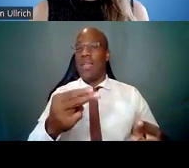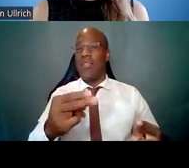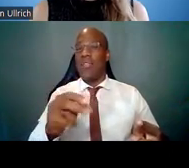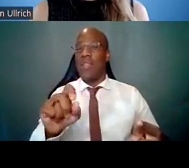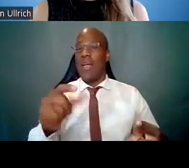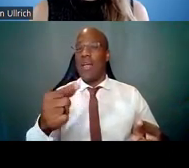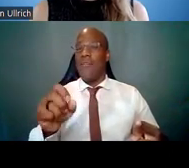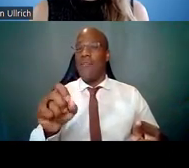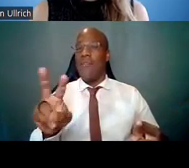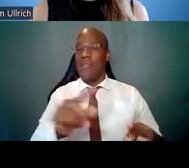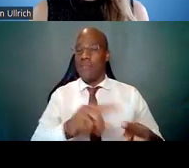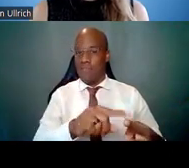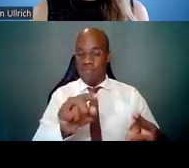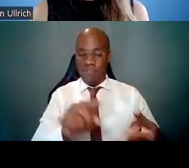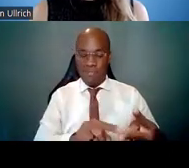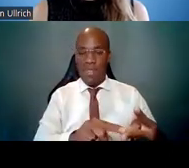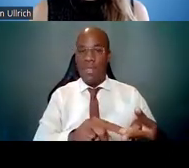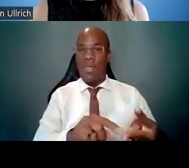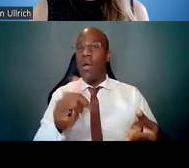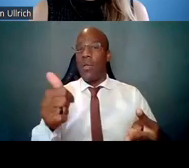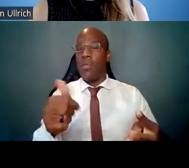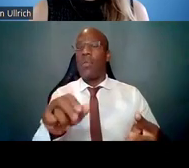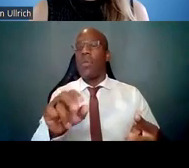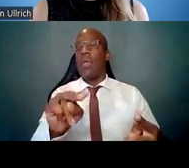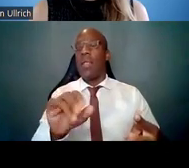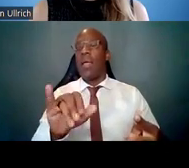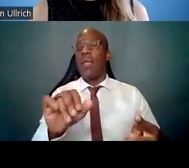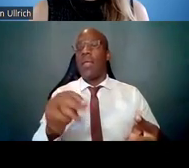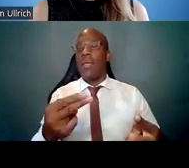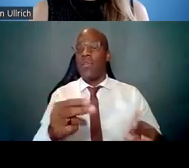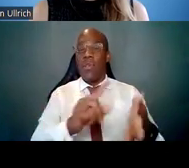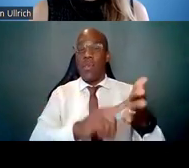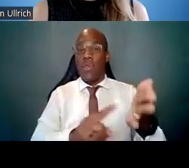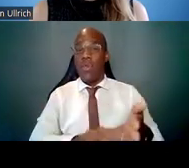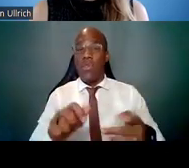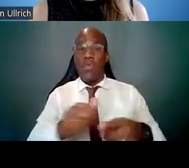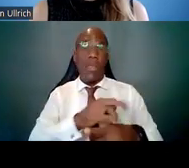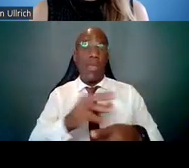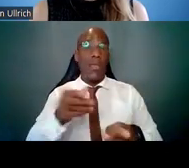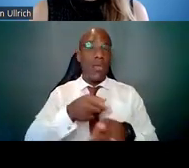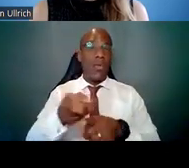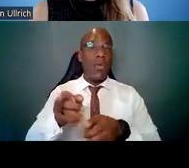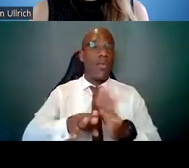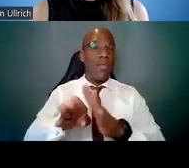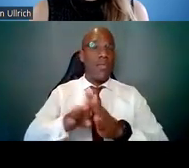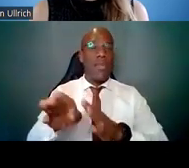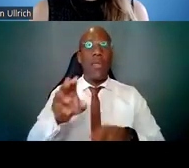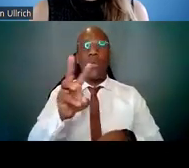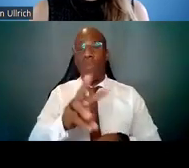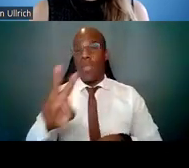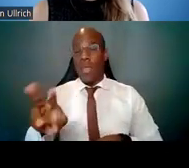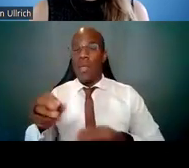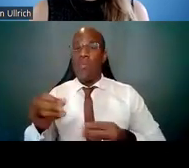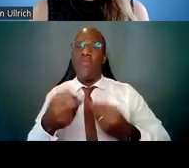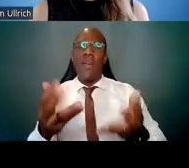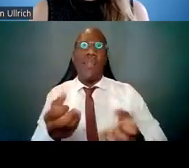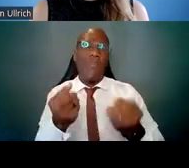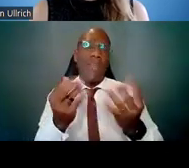the NIH Research Training and Career Development website, which provides many FAQs on diversity.